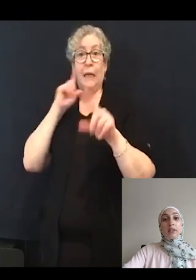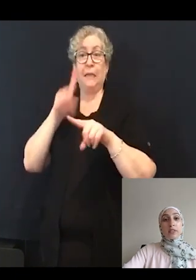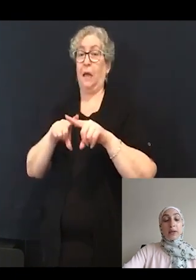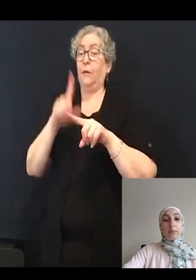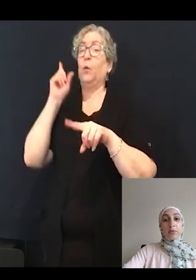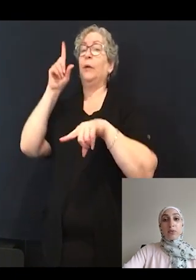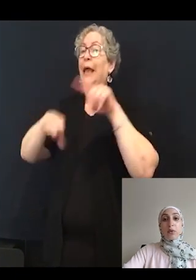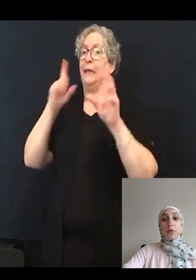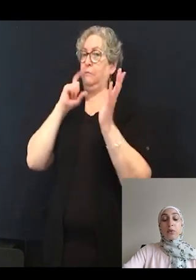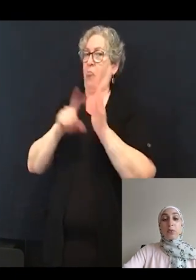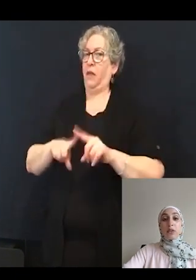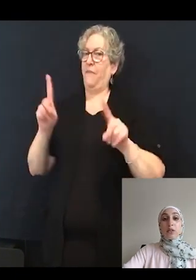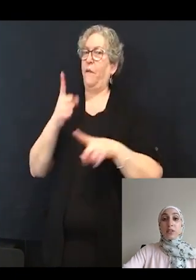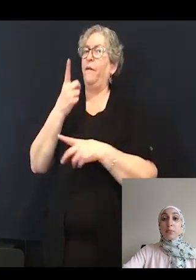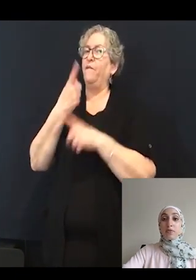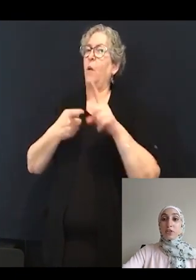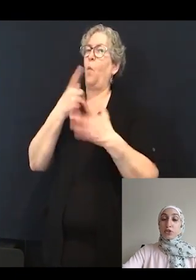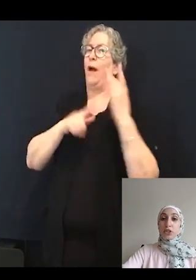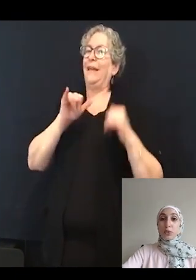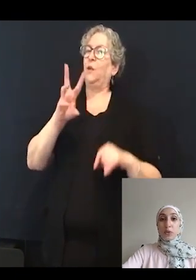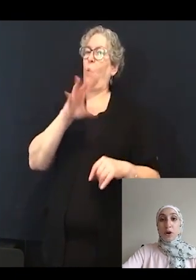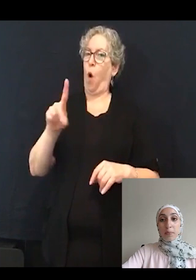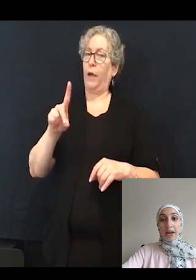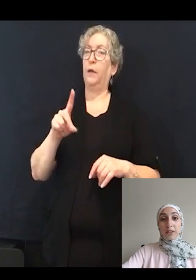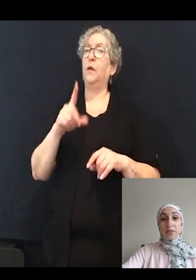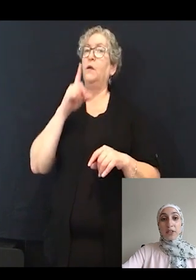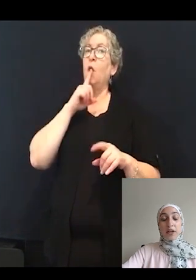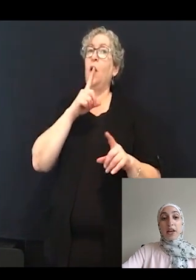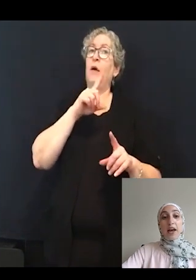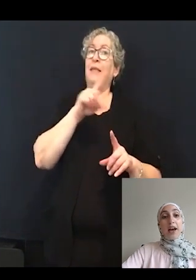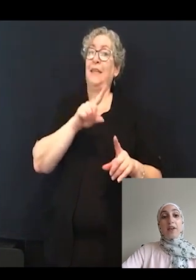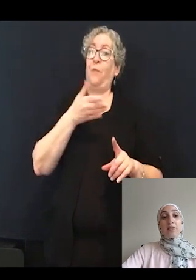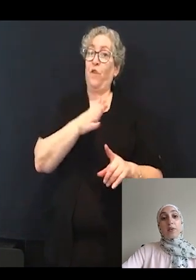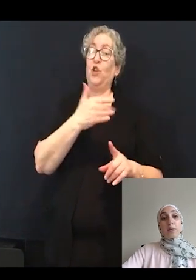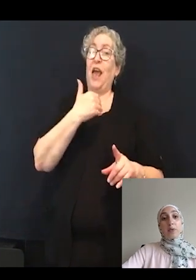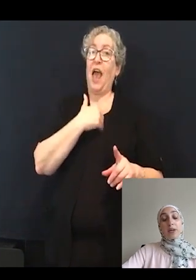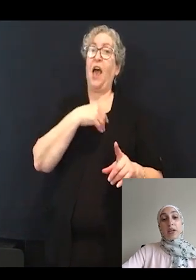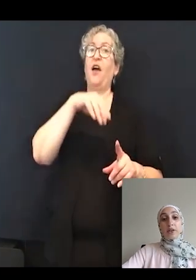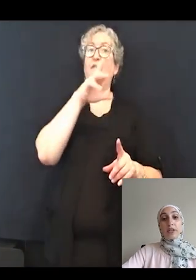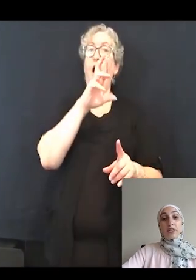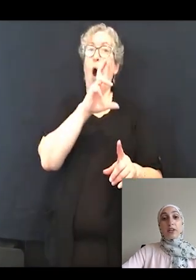So the zebrafish treated with R-baclofen have ribbon areas that are exactly